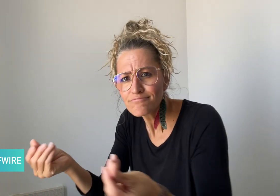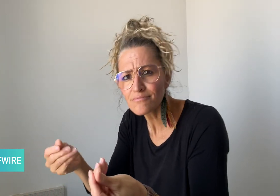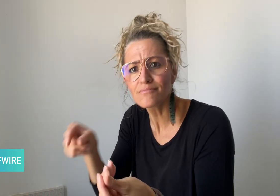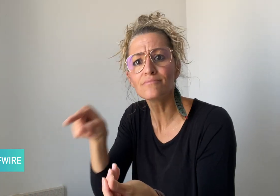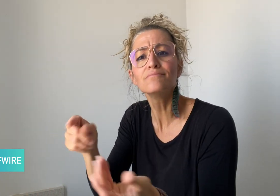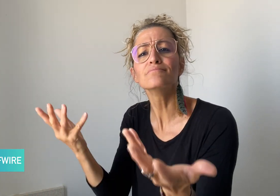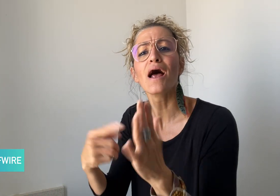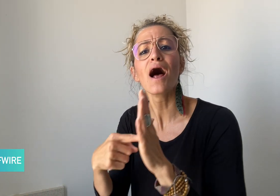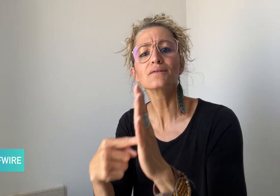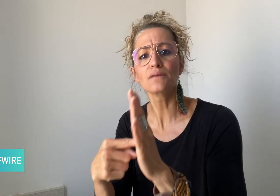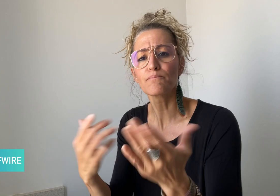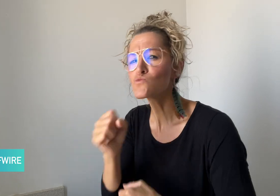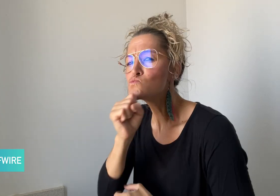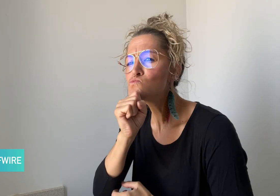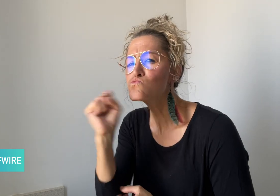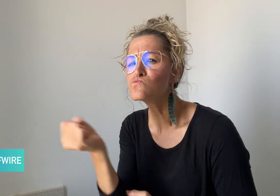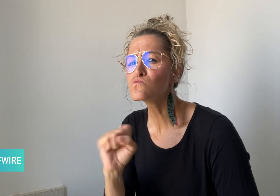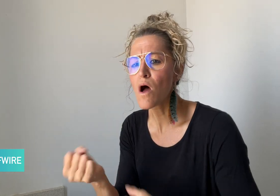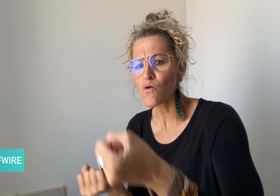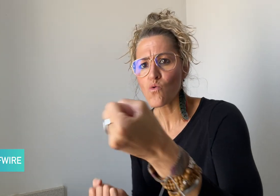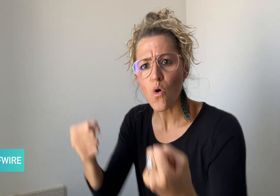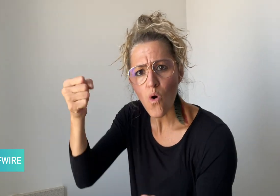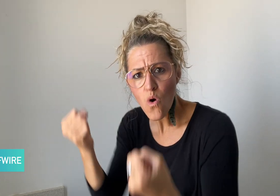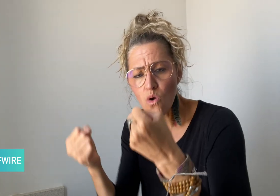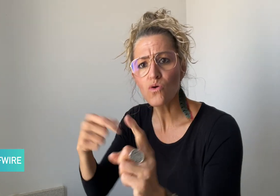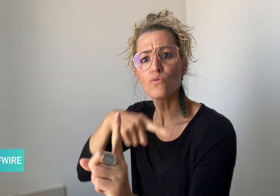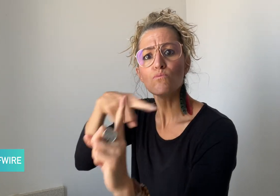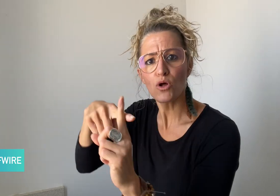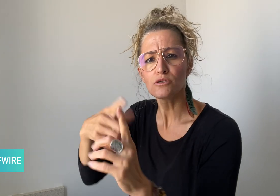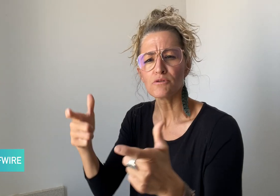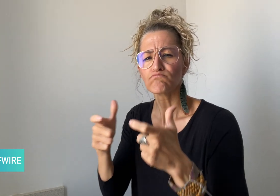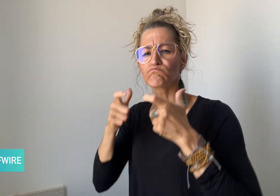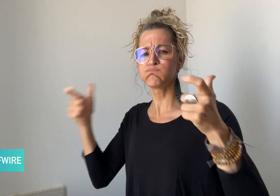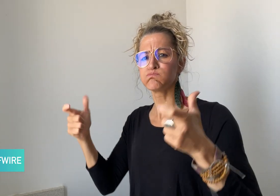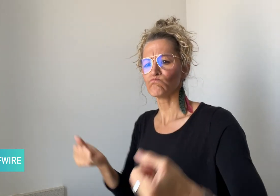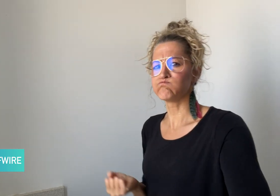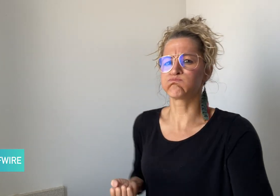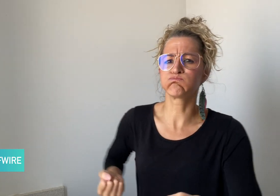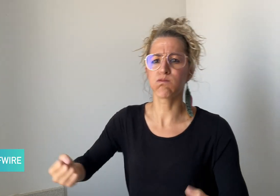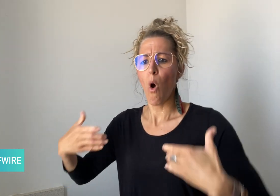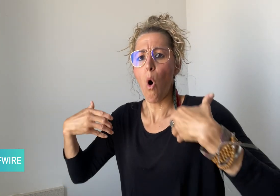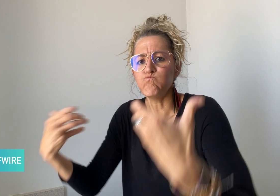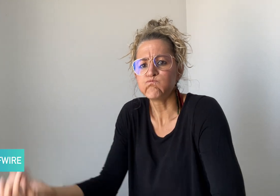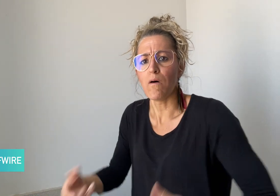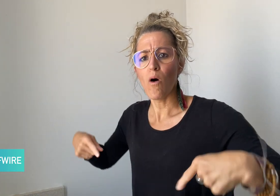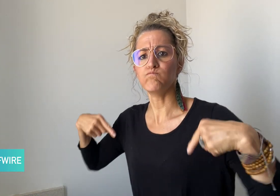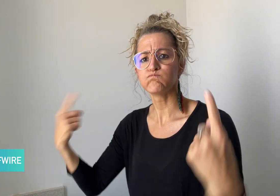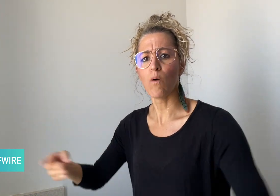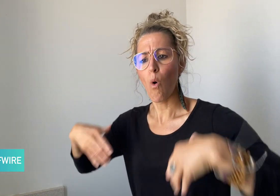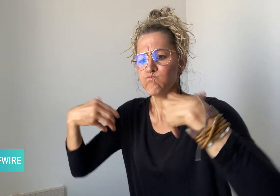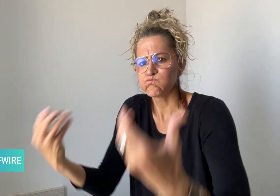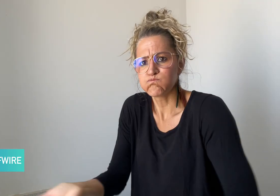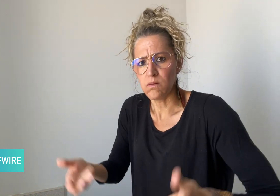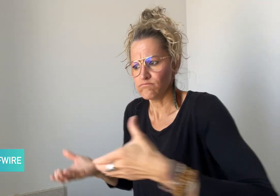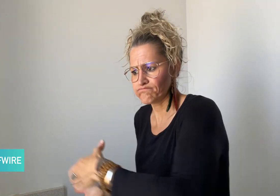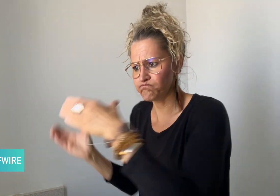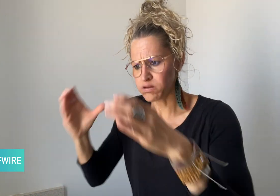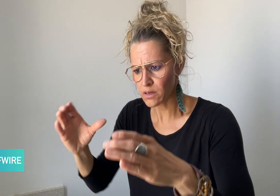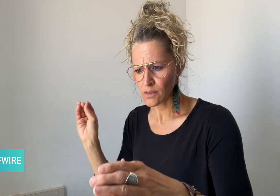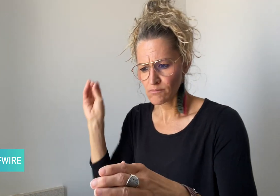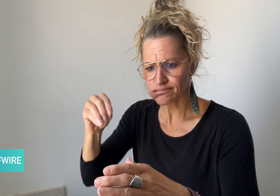old car and large truck tires filled with soil, and